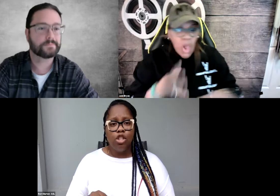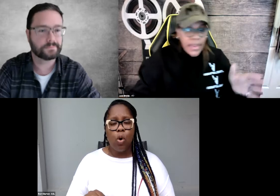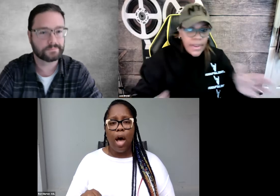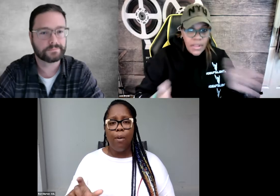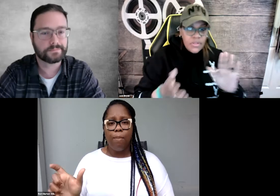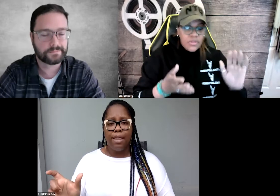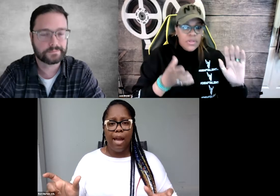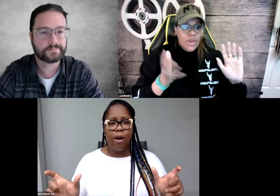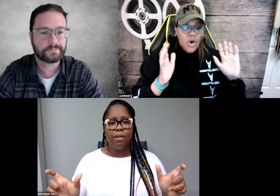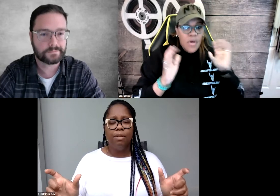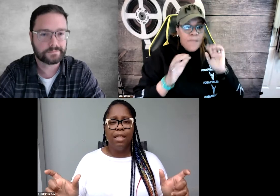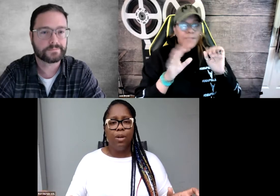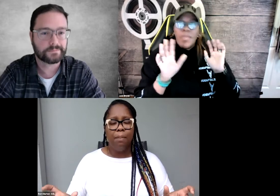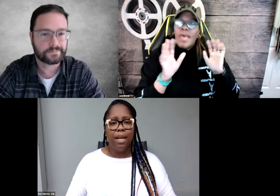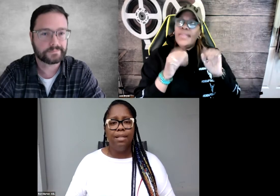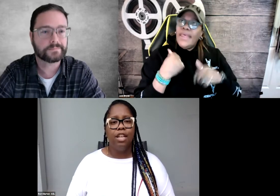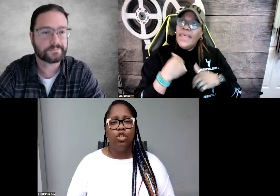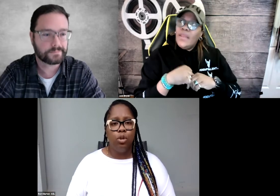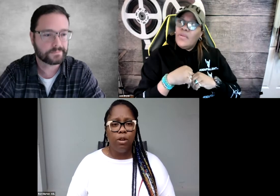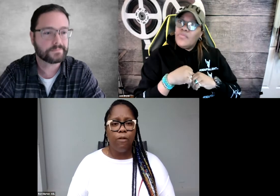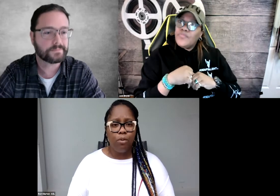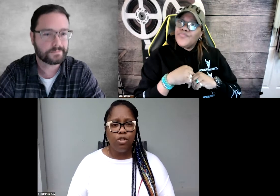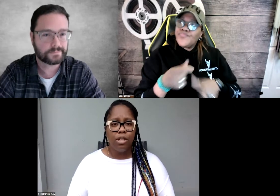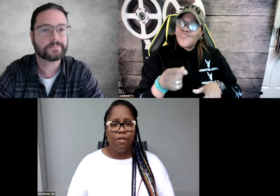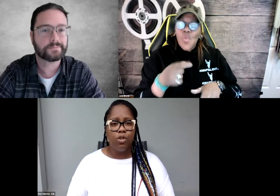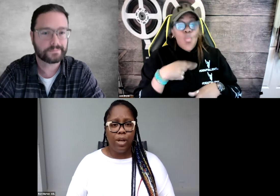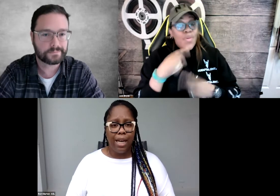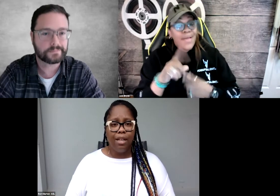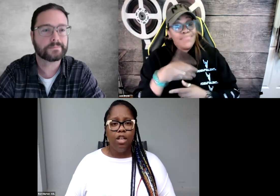So they are literally placed in two different portions of the screen.